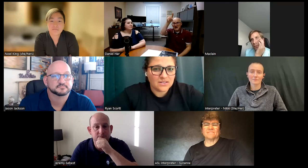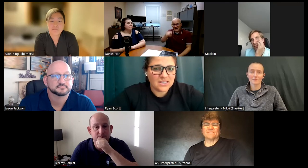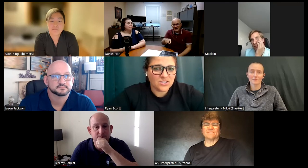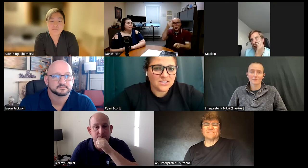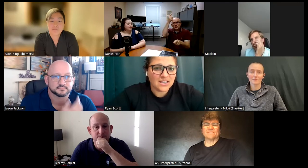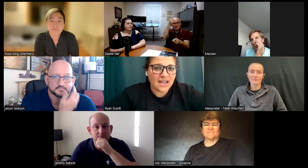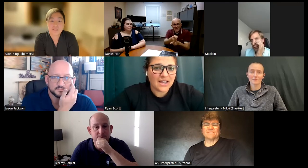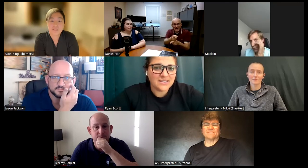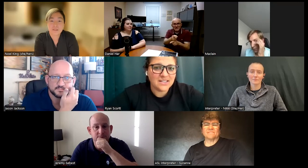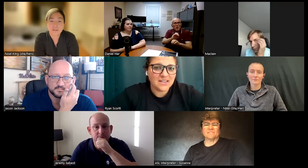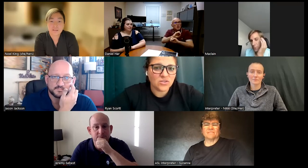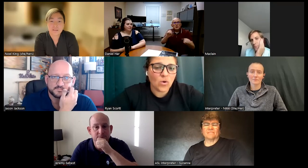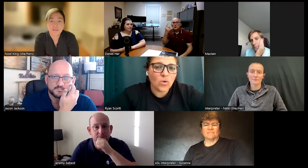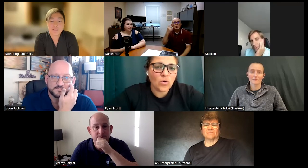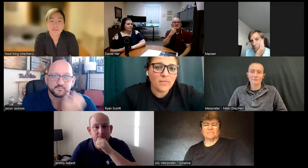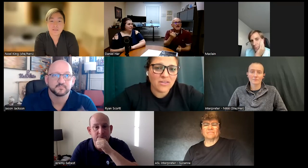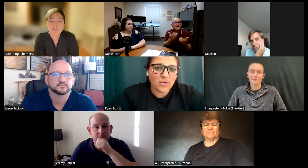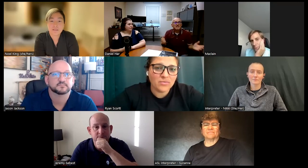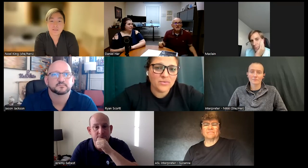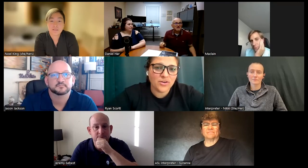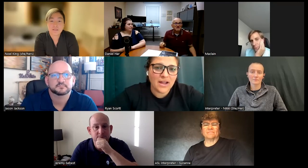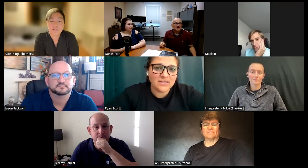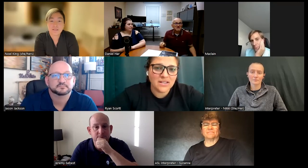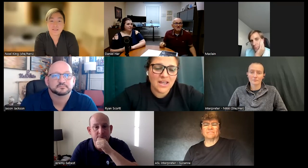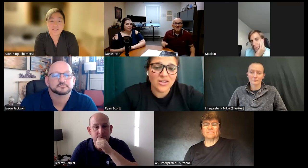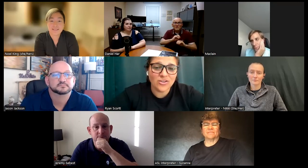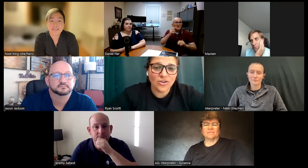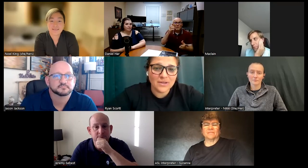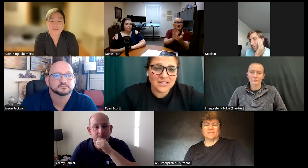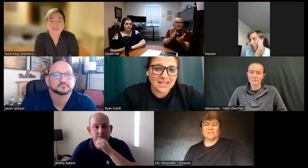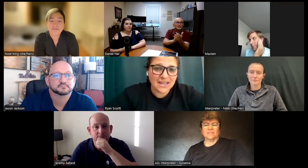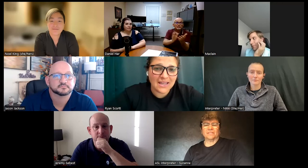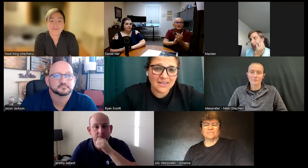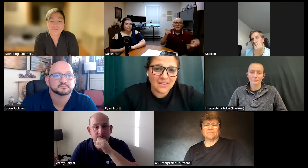teacher said I did this whole math problem correct and nobody said anything